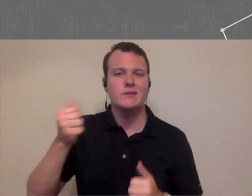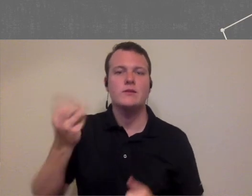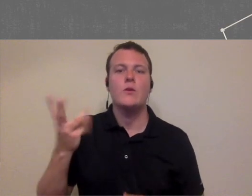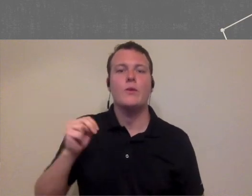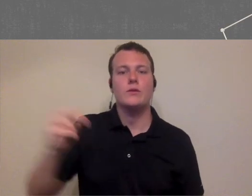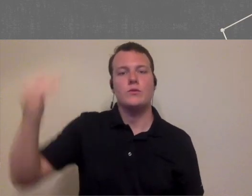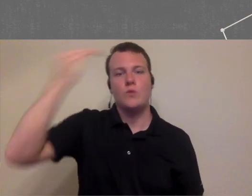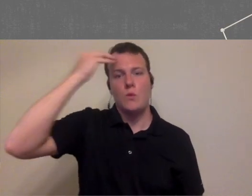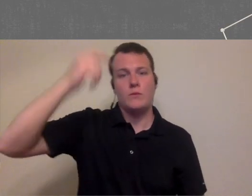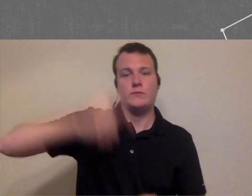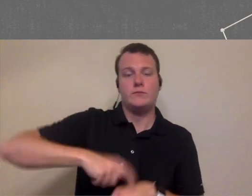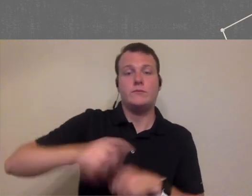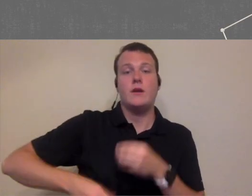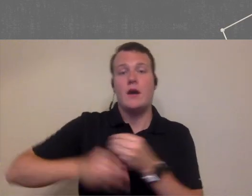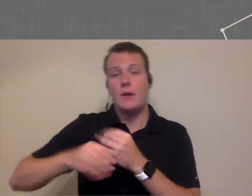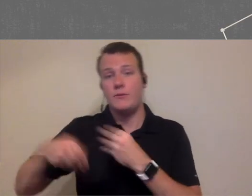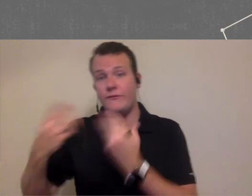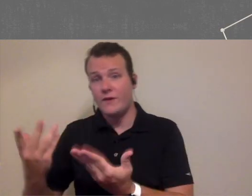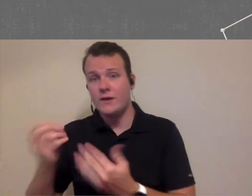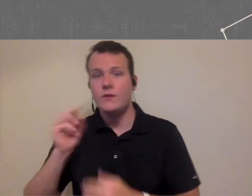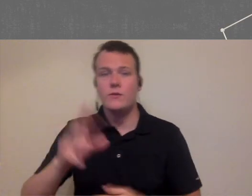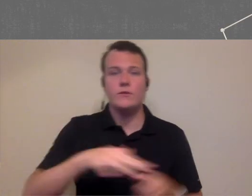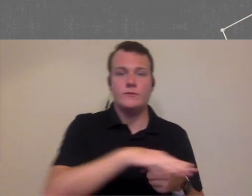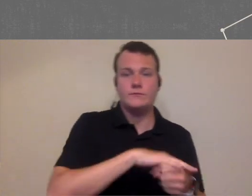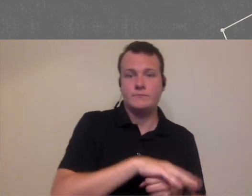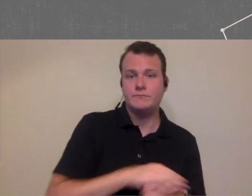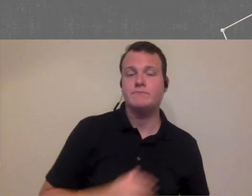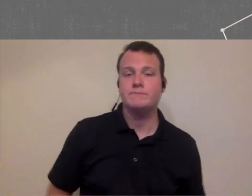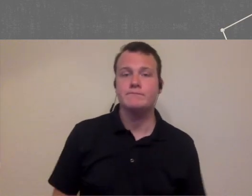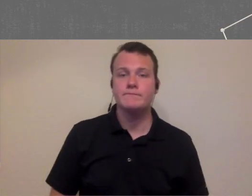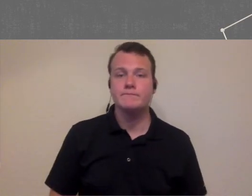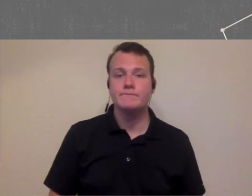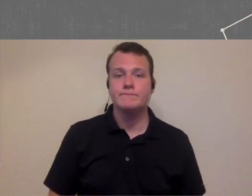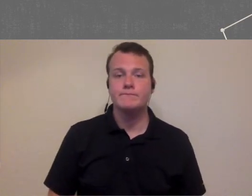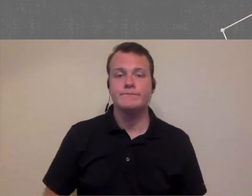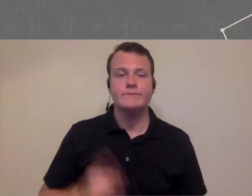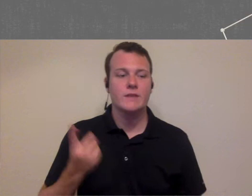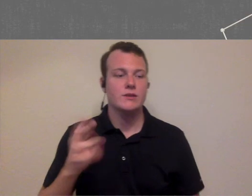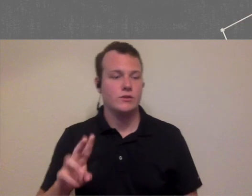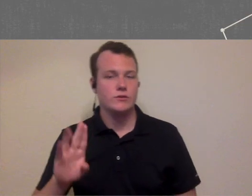things we use for when we know it's time to add a provider or a location yeah and